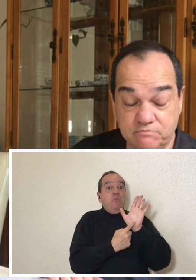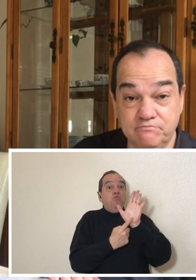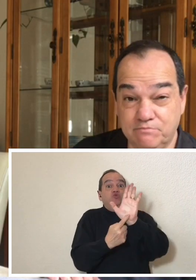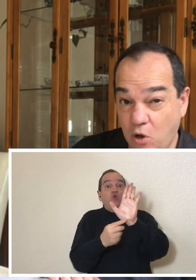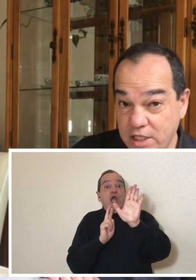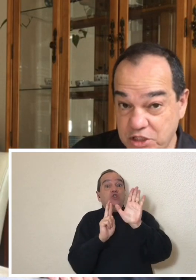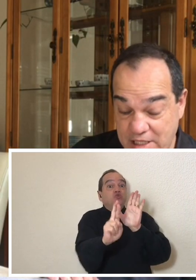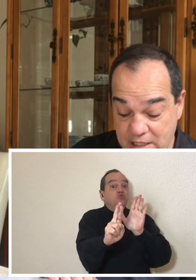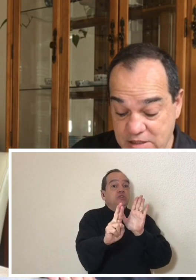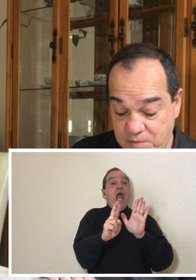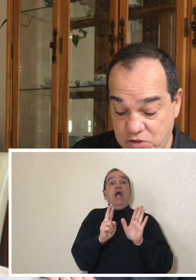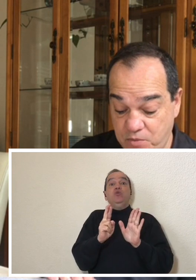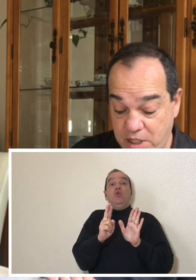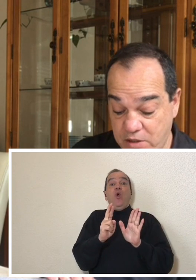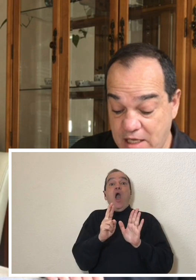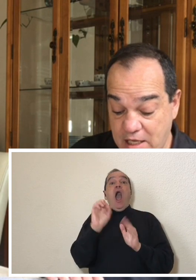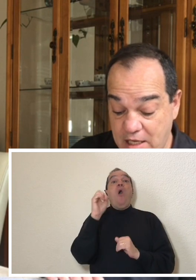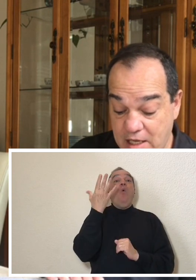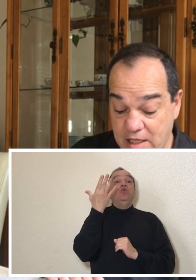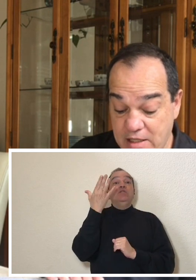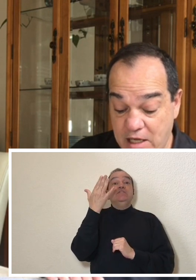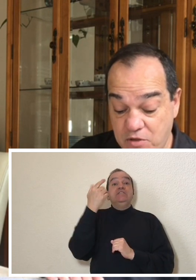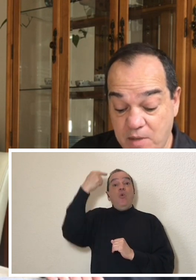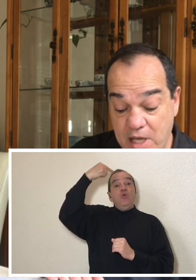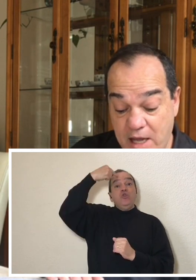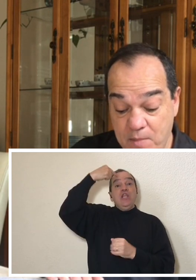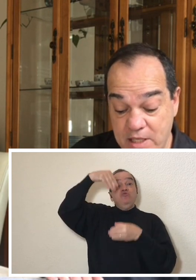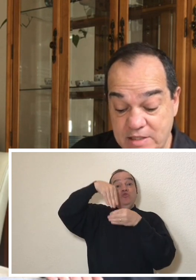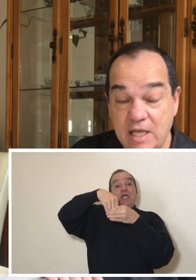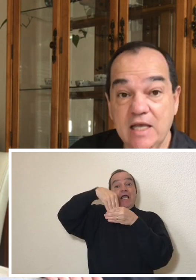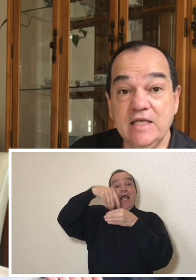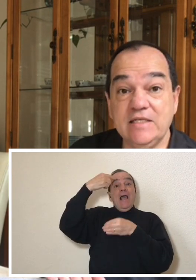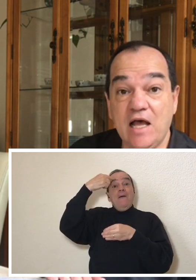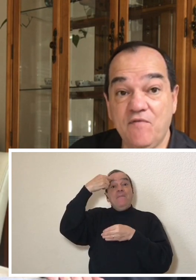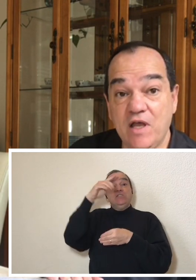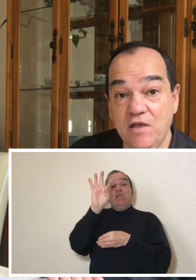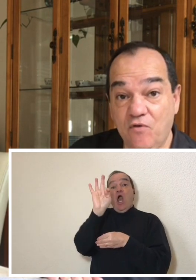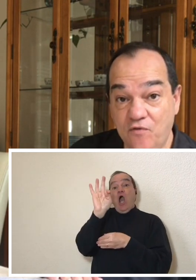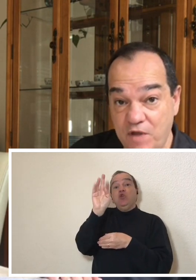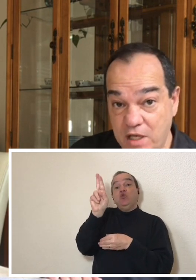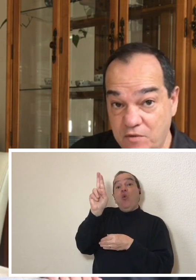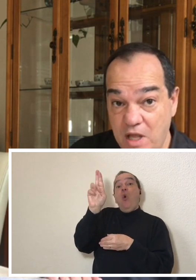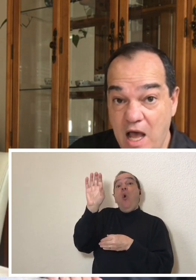tennis ball inside my head which was involving